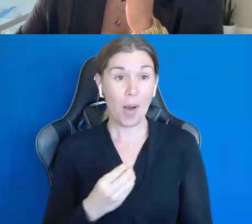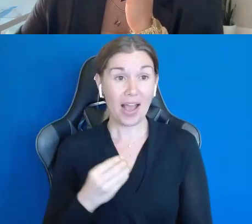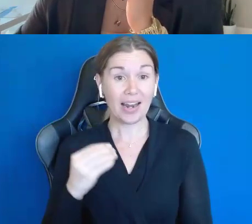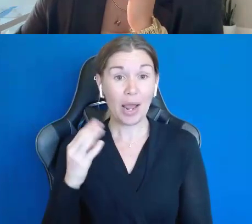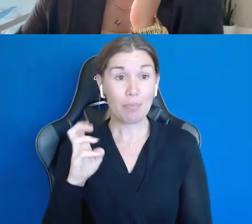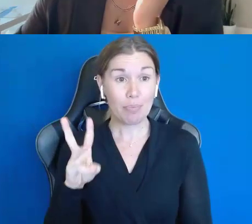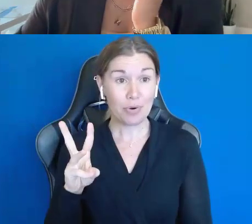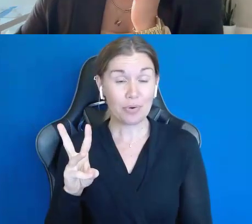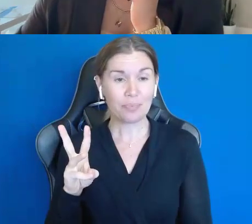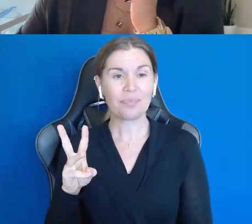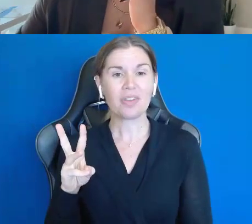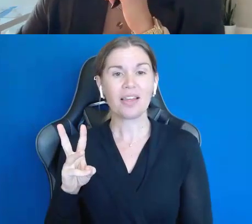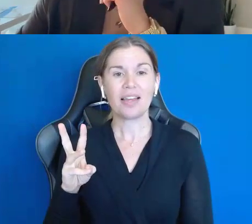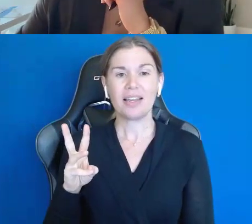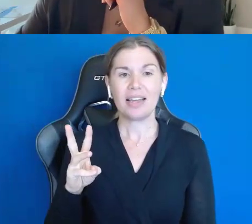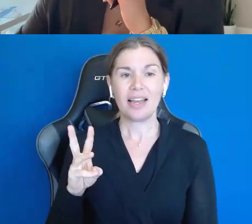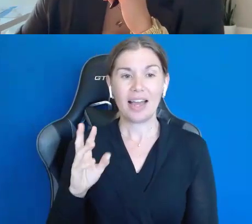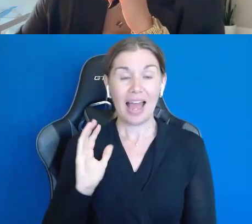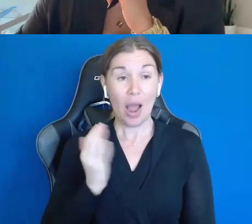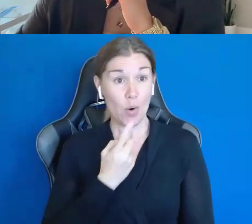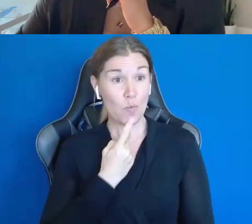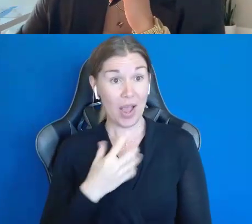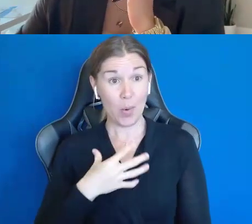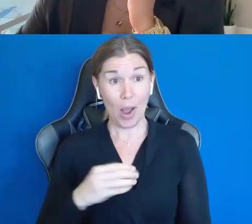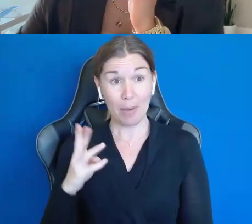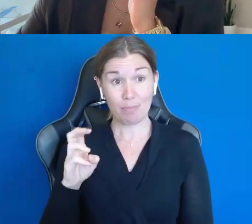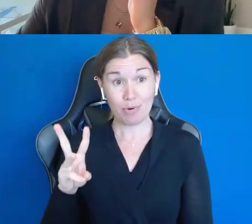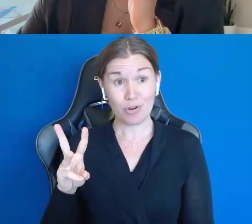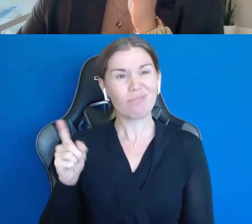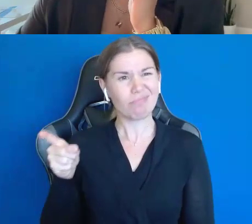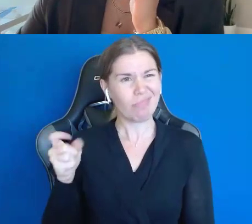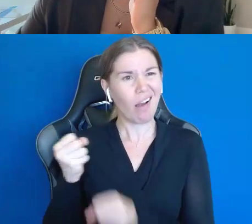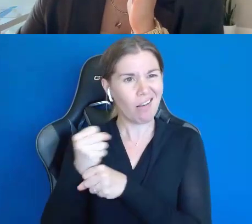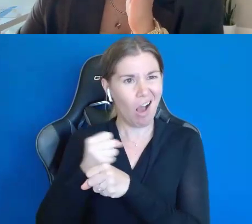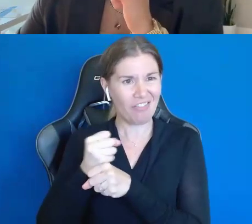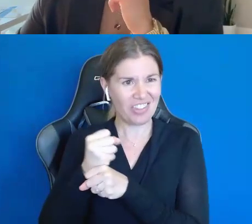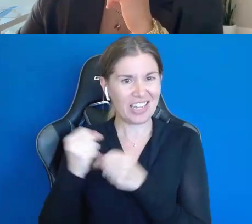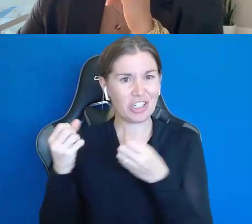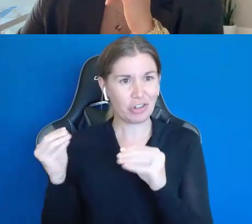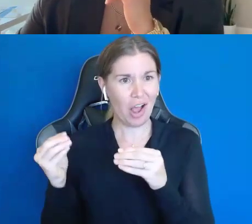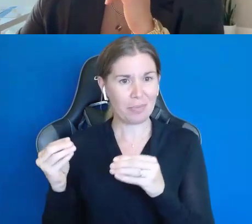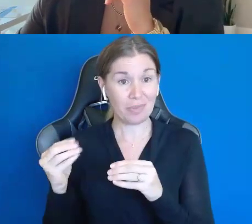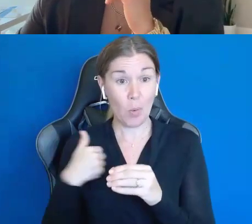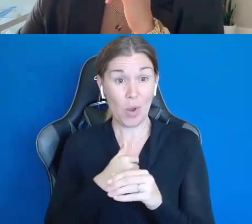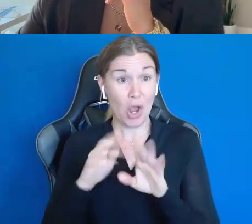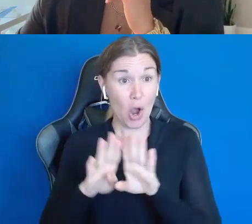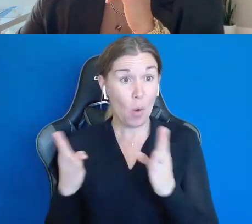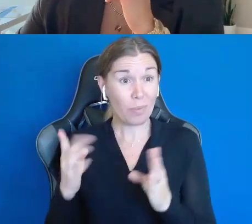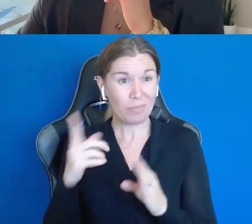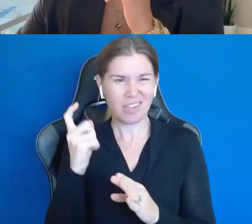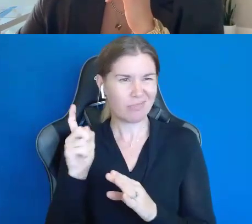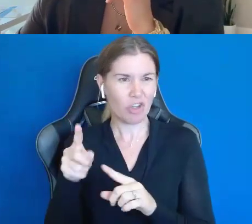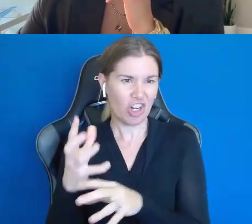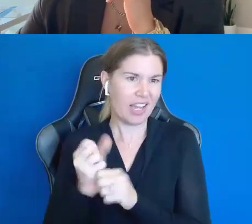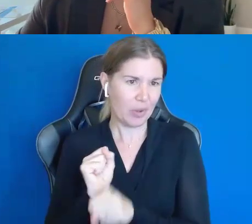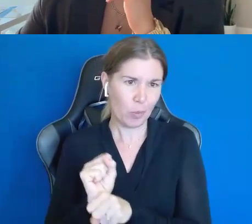The Red, White and Brew is a coffee shop that we opened because I couldn't get work.